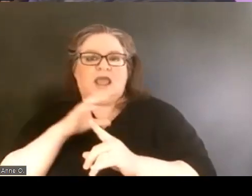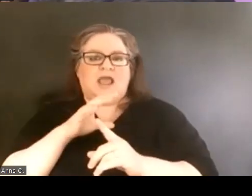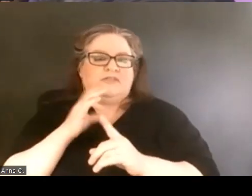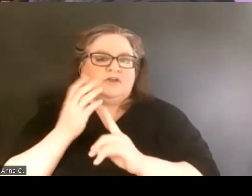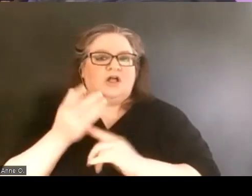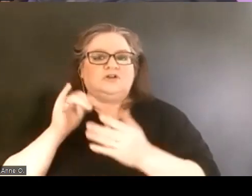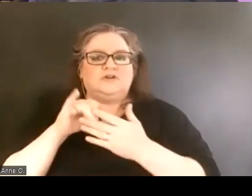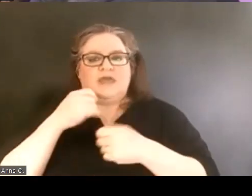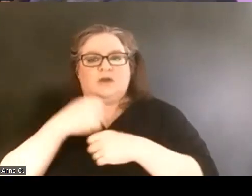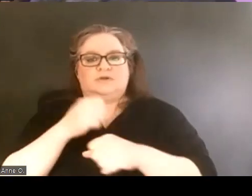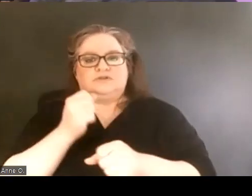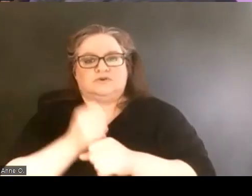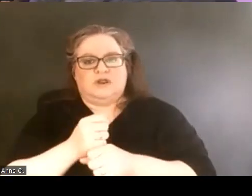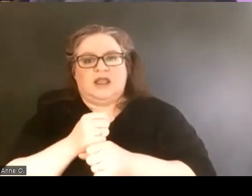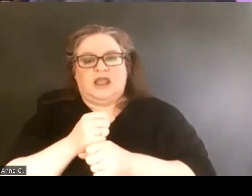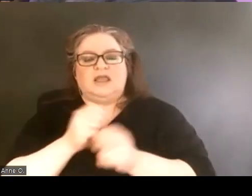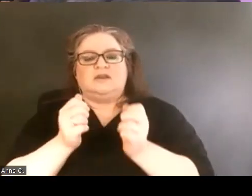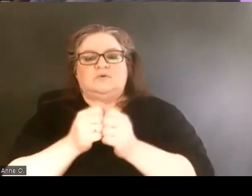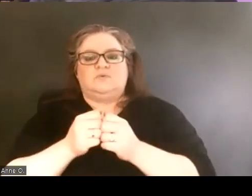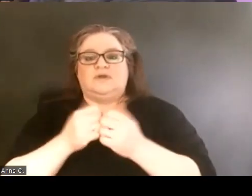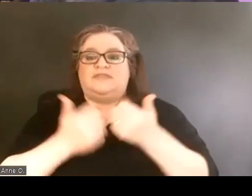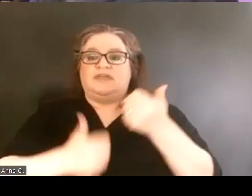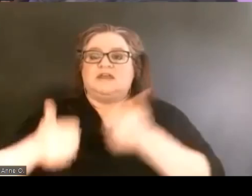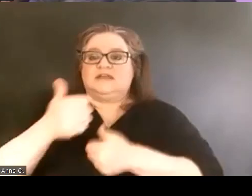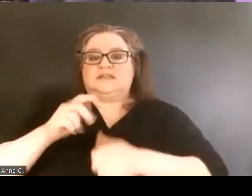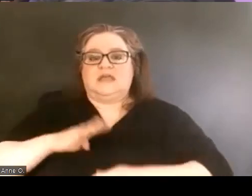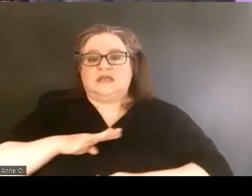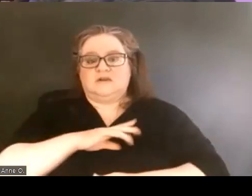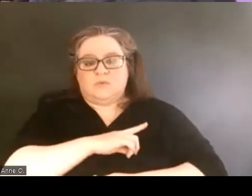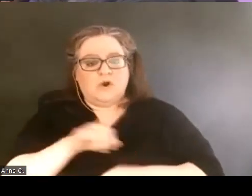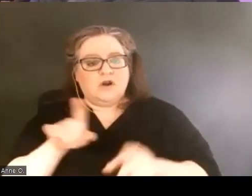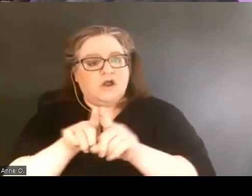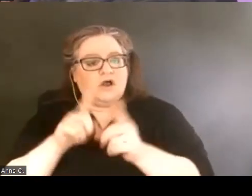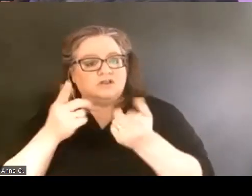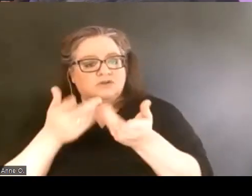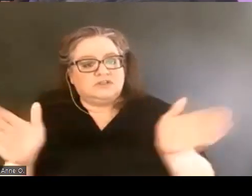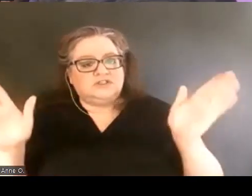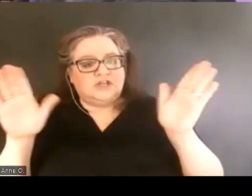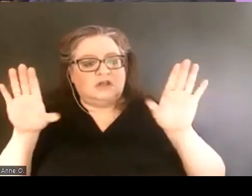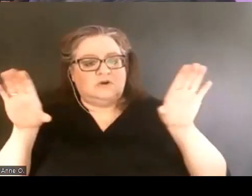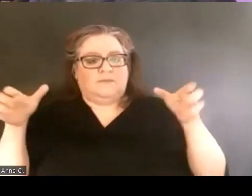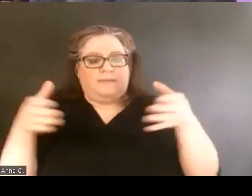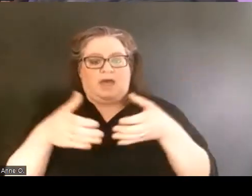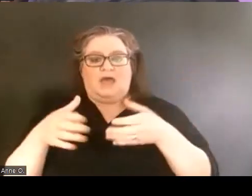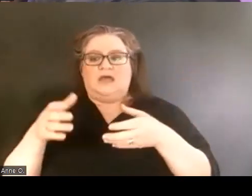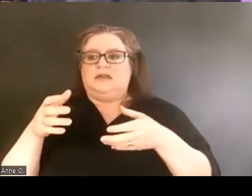amongst the executive board, also the general body bringing in folks from across campus